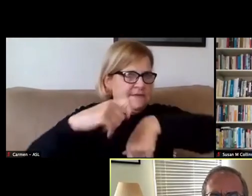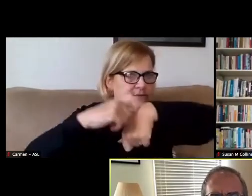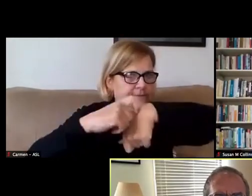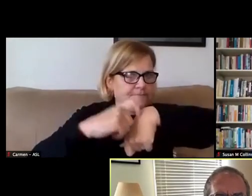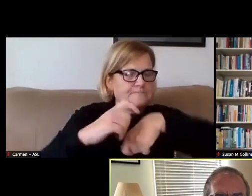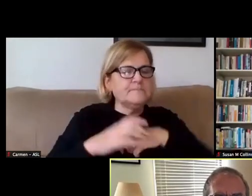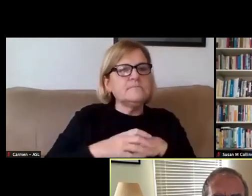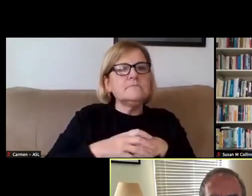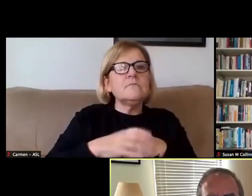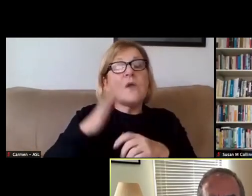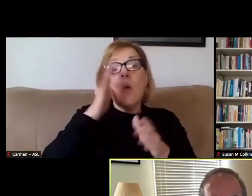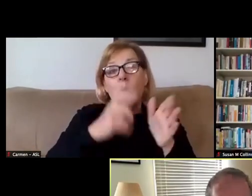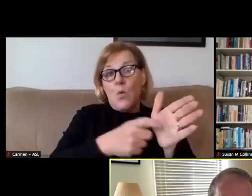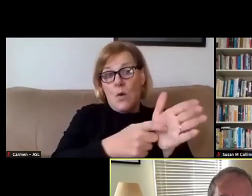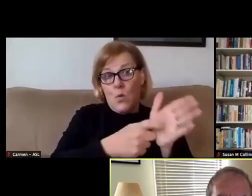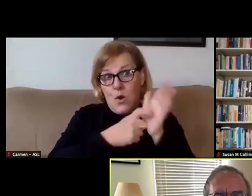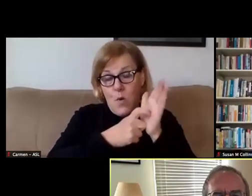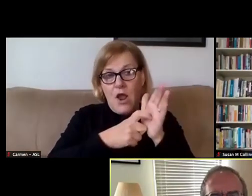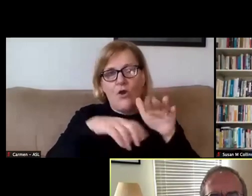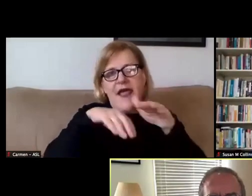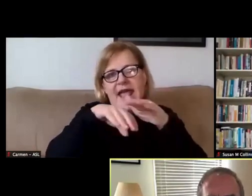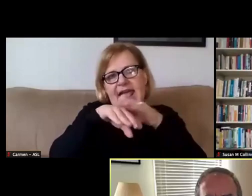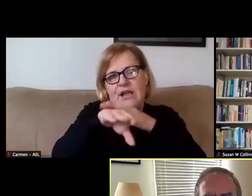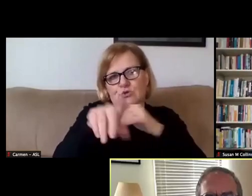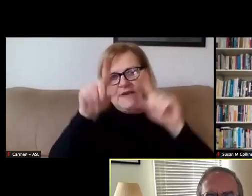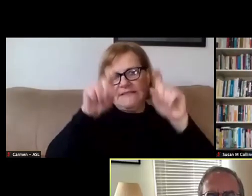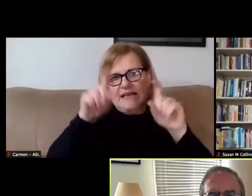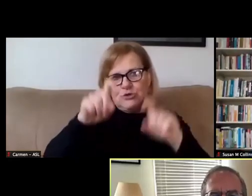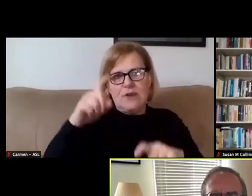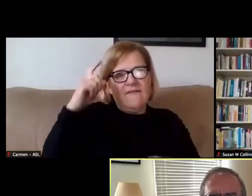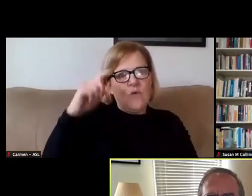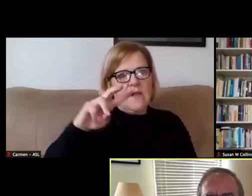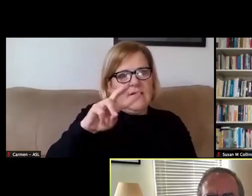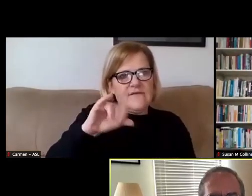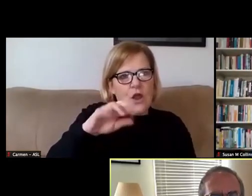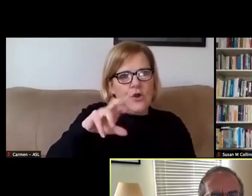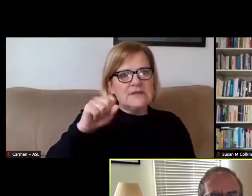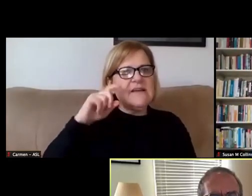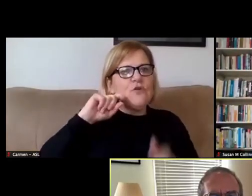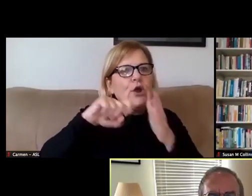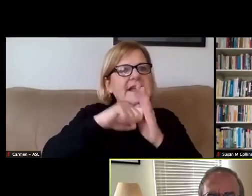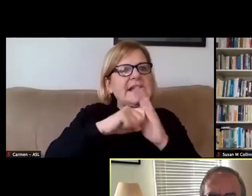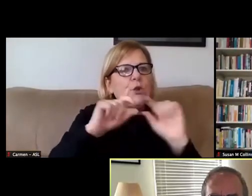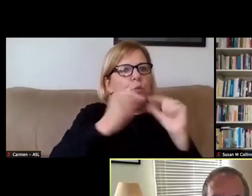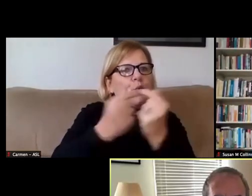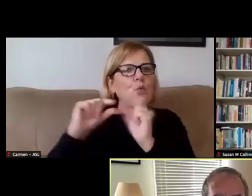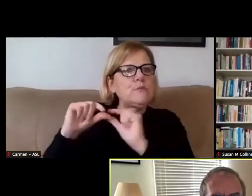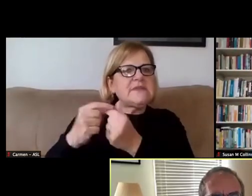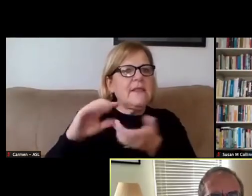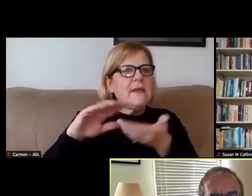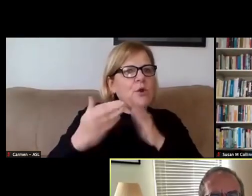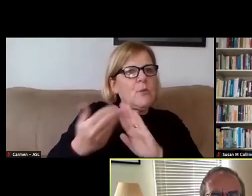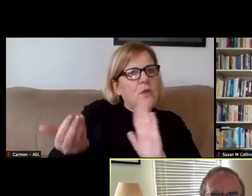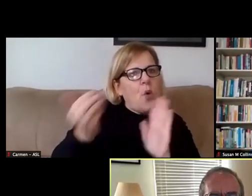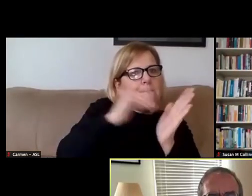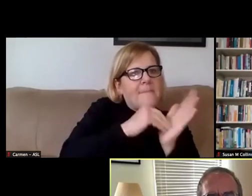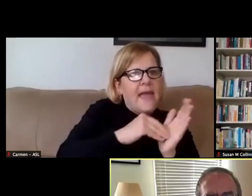We're gonna require entry testing for the virus for key groups in our community when they return in January,